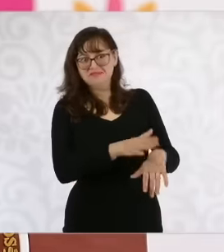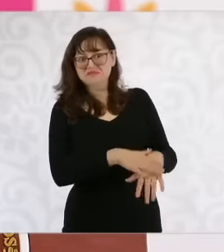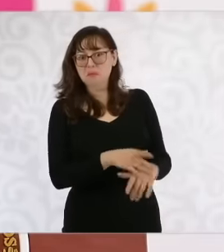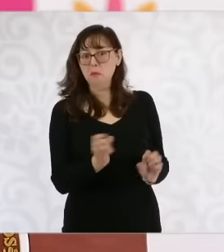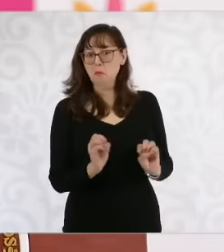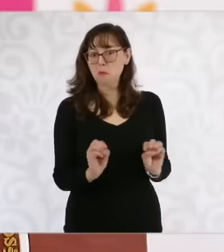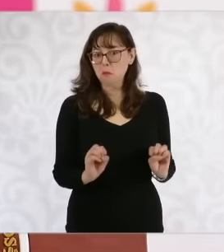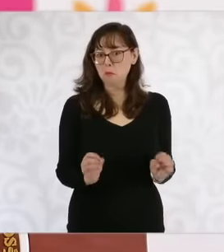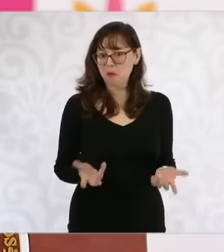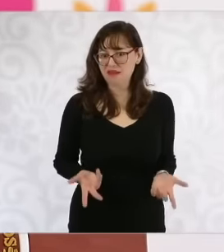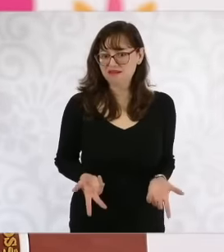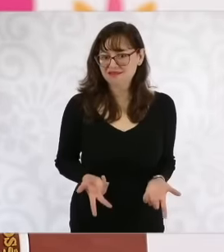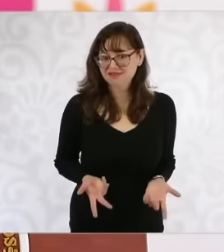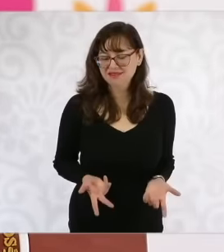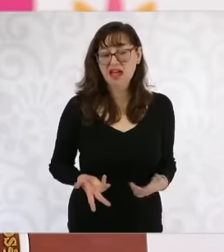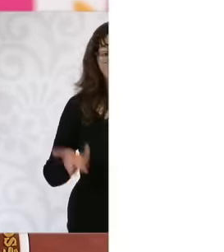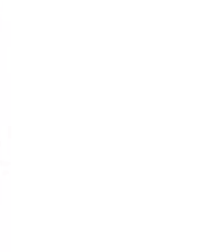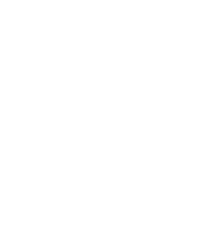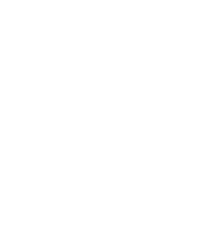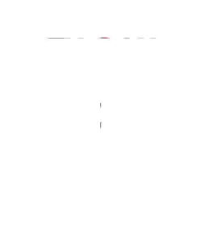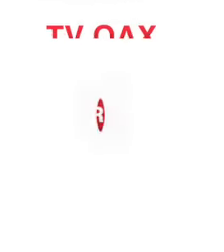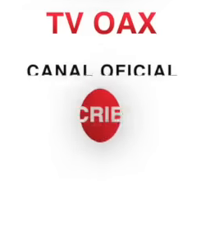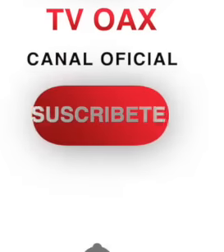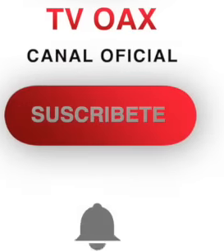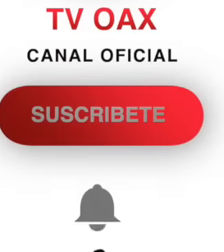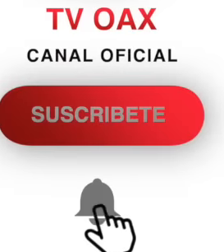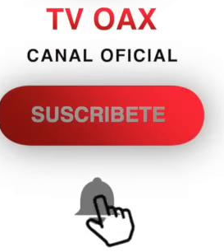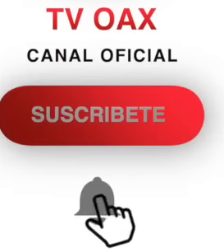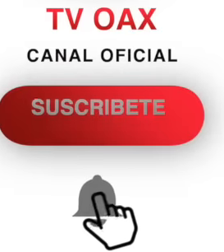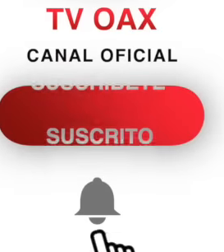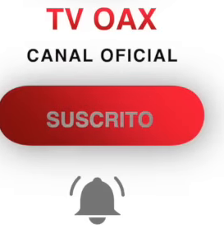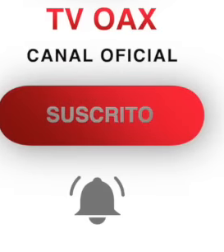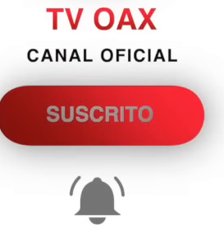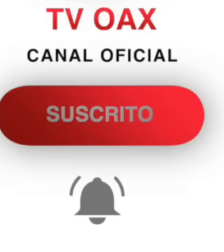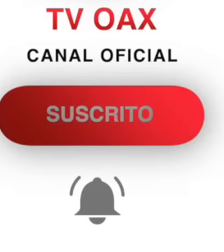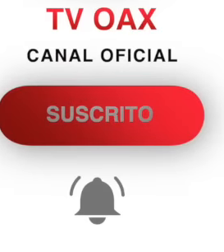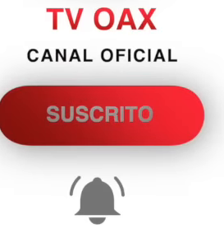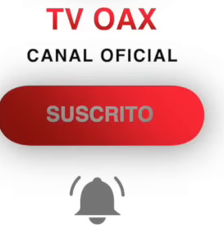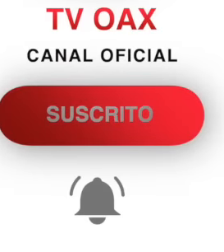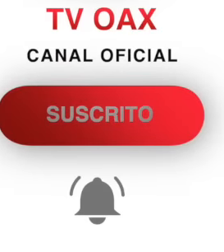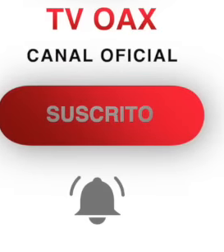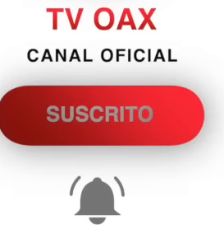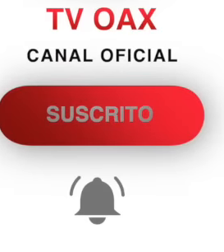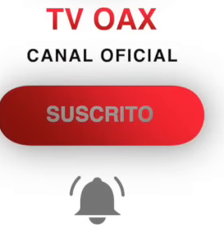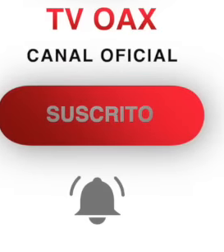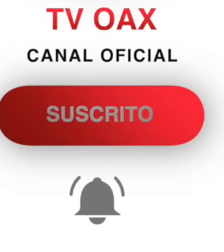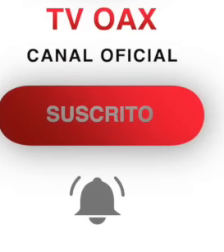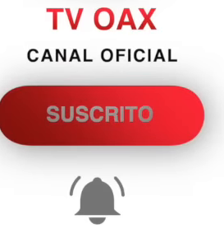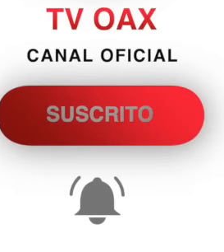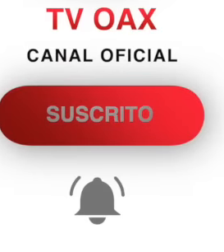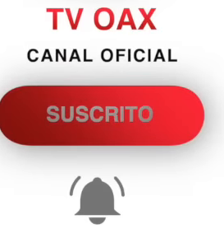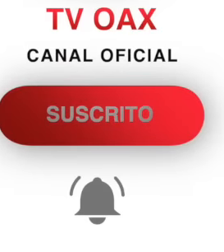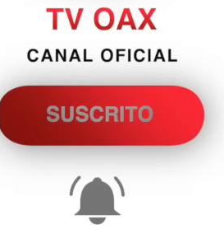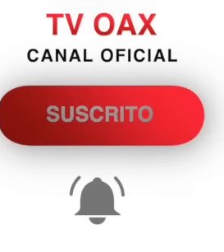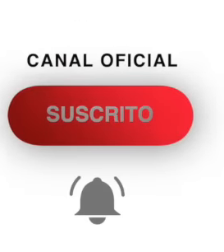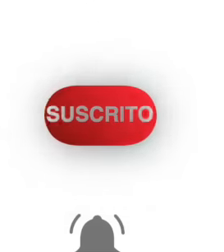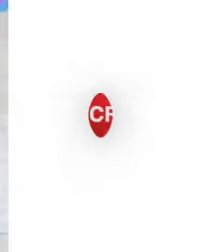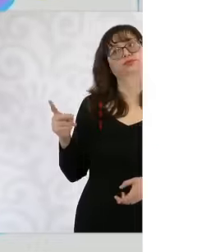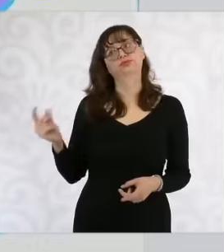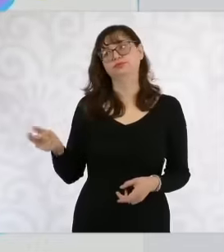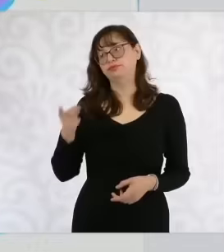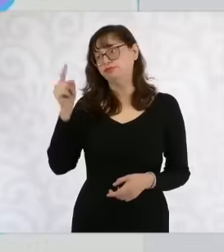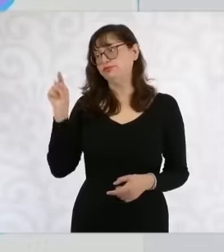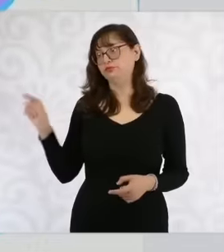government of Mexico City the prosecutor did a very important job to unmask a network